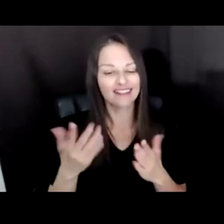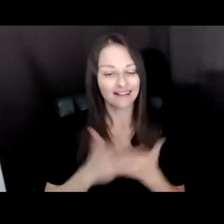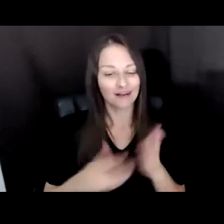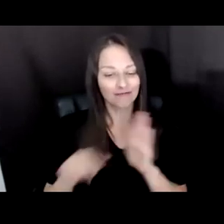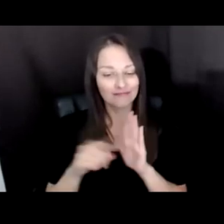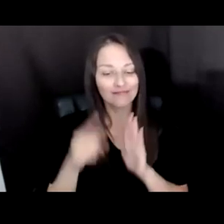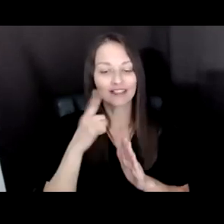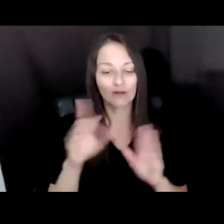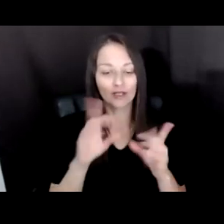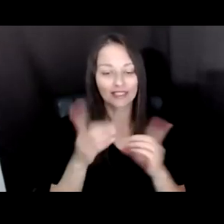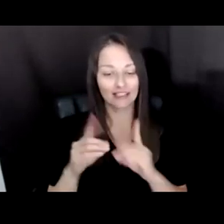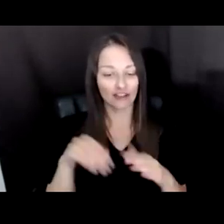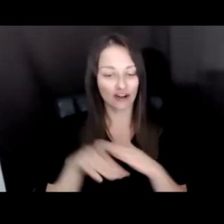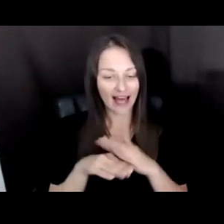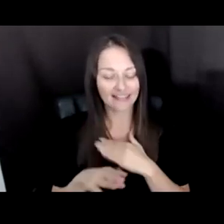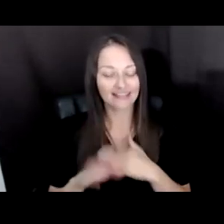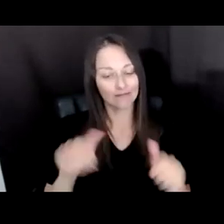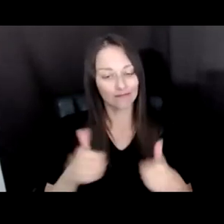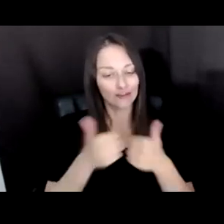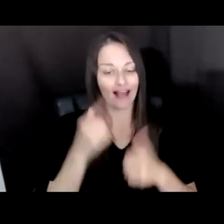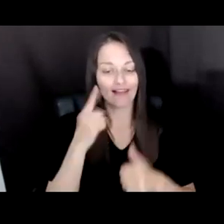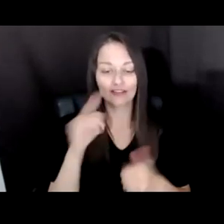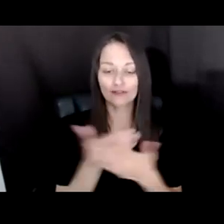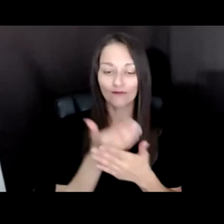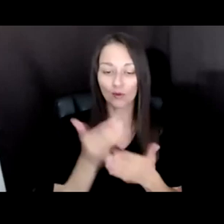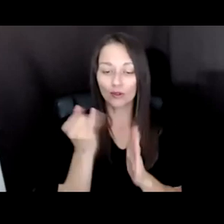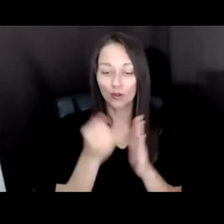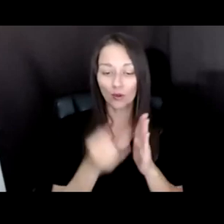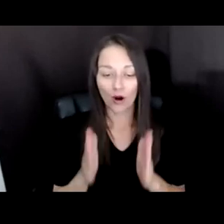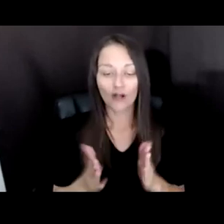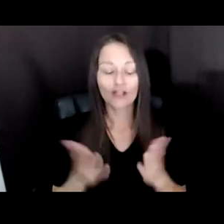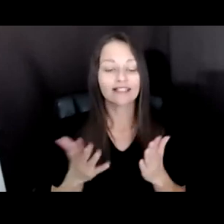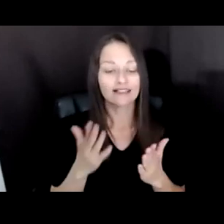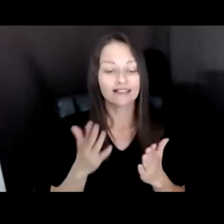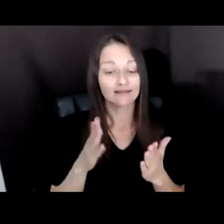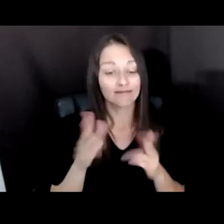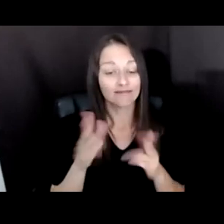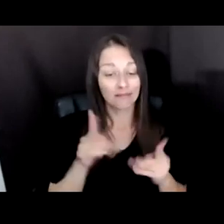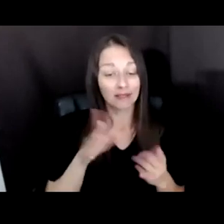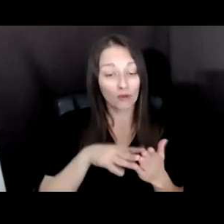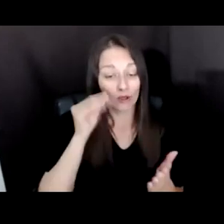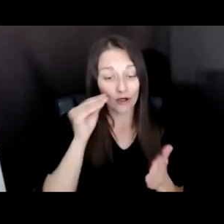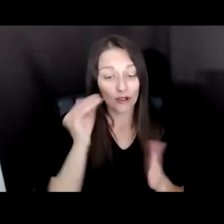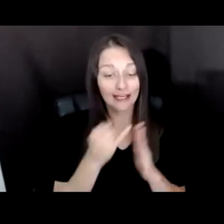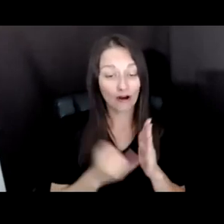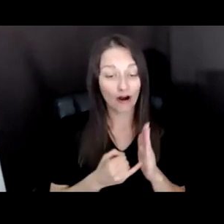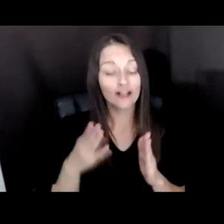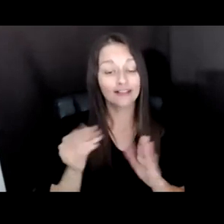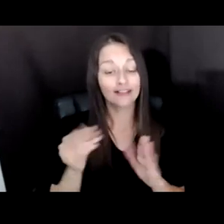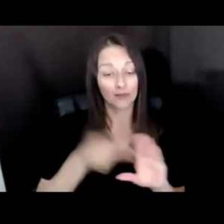HURDLES FOR NEW POTENTIAL GENERATIONS OF ARTISTS, ARTS LEARNERS, AND ARTS PARTICIPANTS. UNLIKE MANY